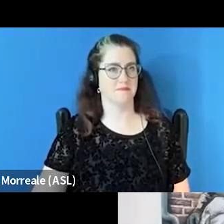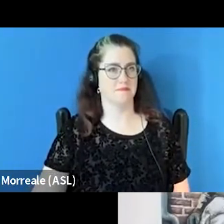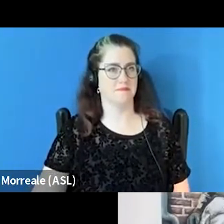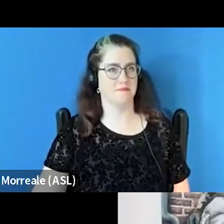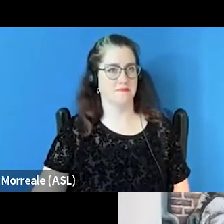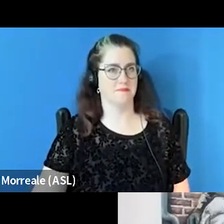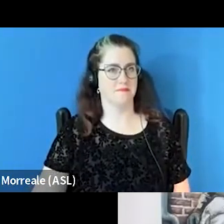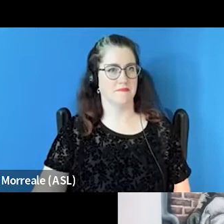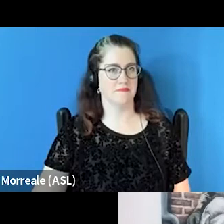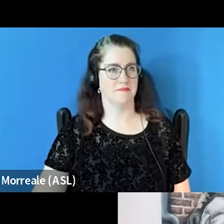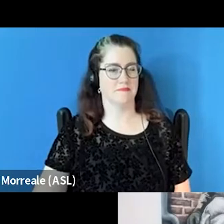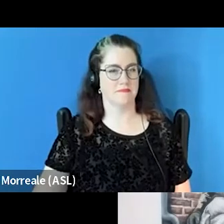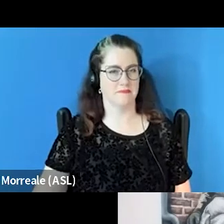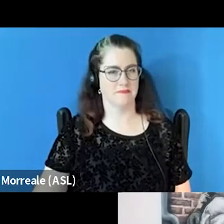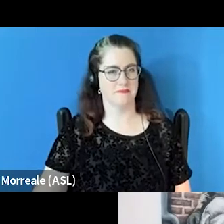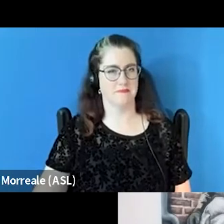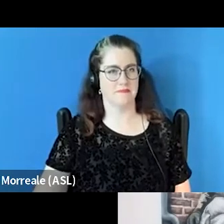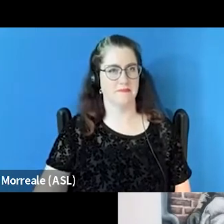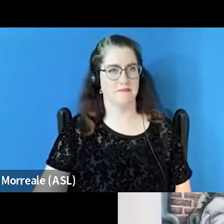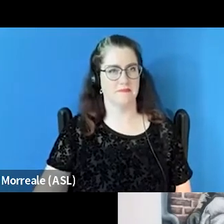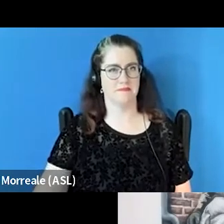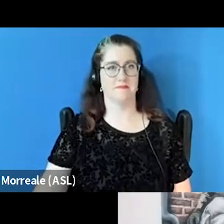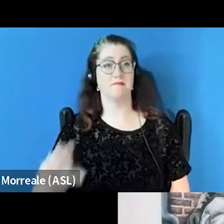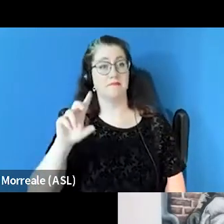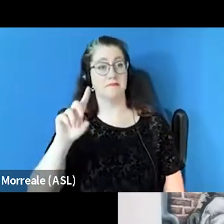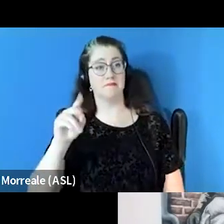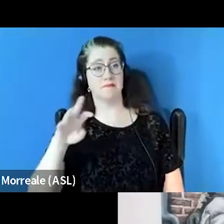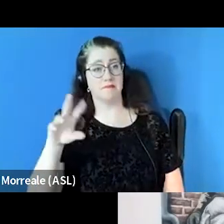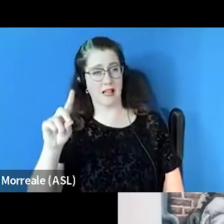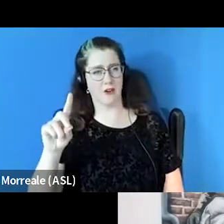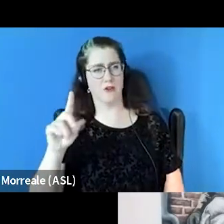So there's quite a few, I think practices